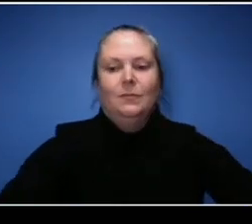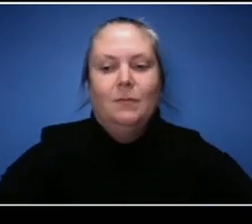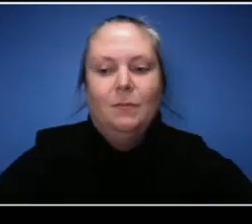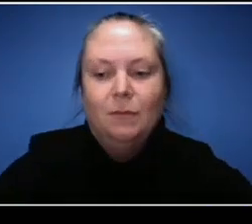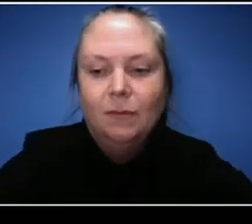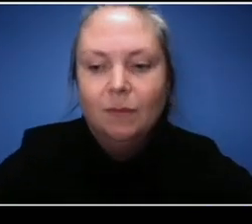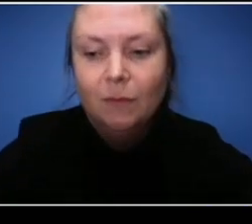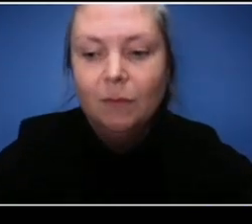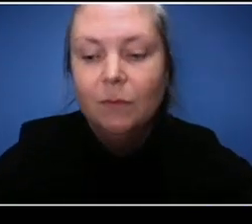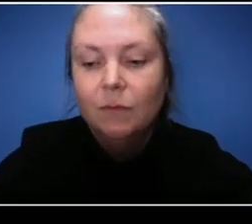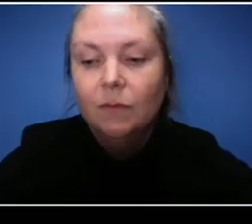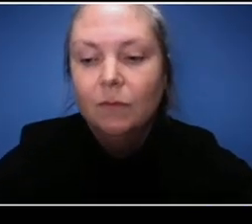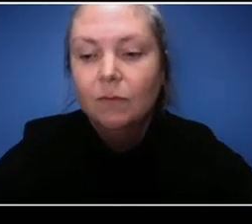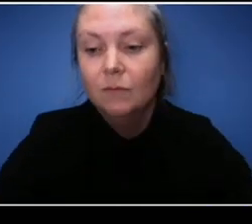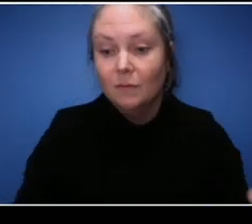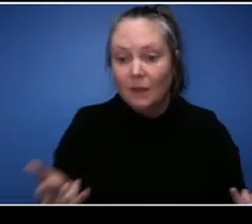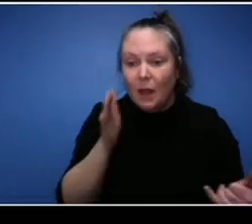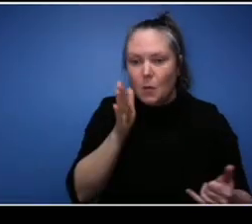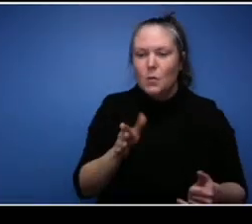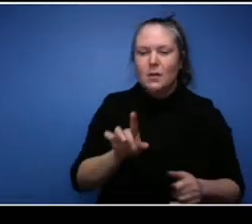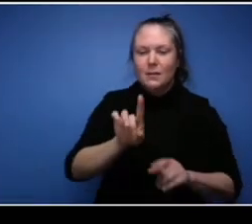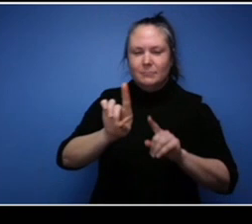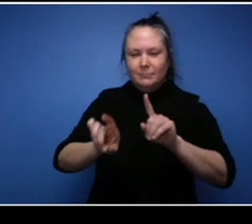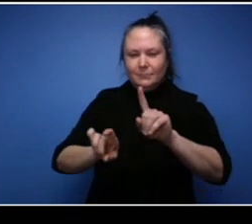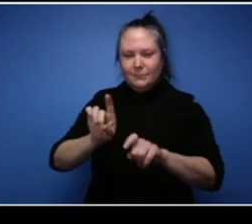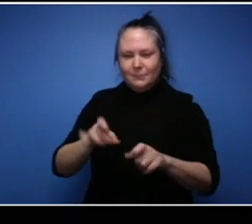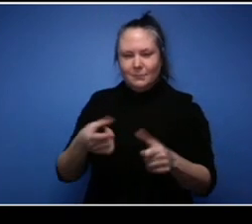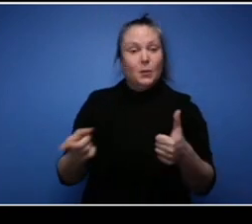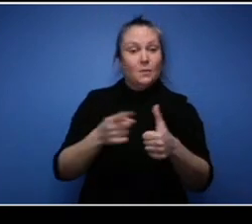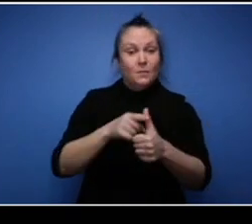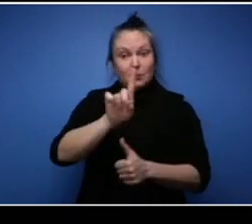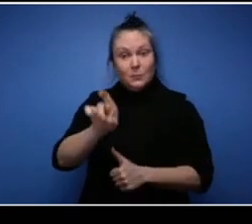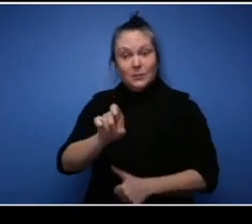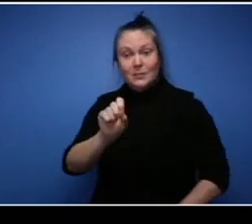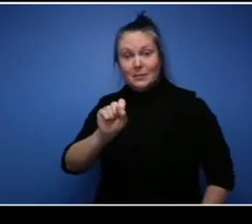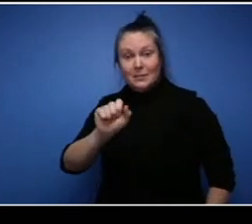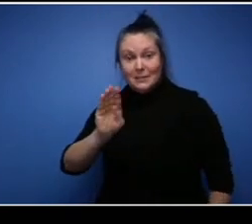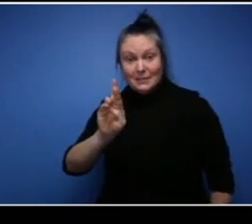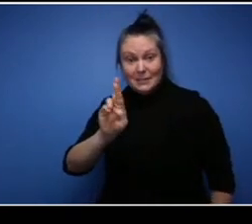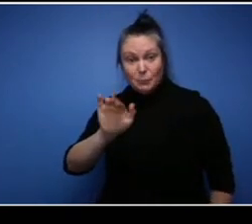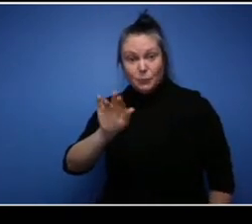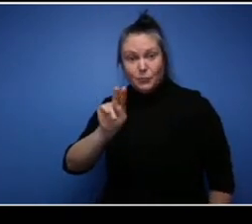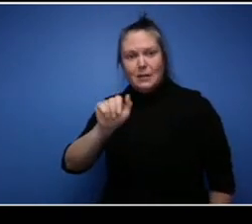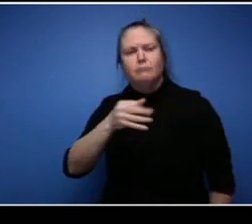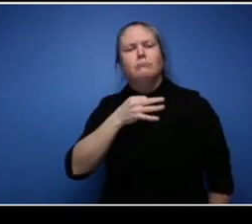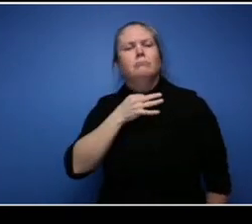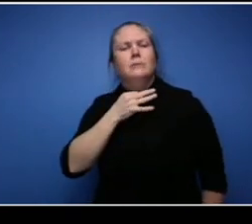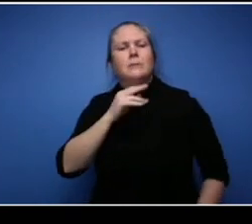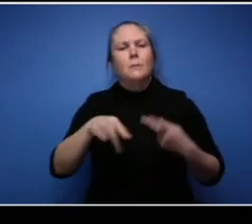you to start your own business and become an entrepreneur? In May, what influenced me